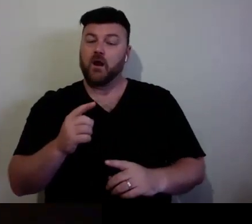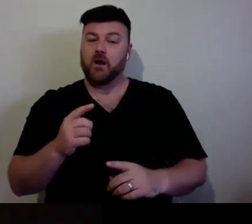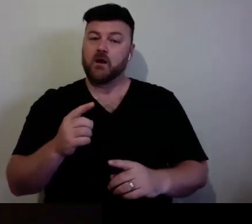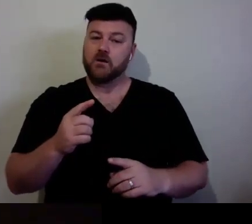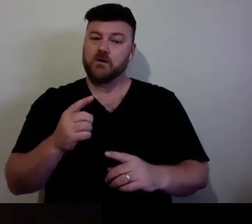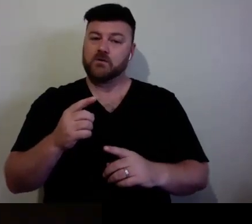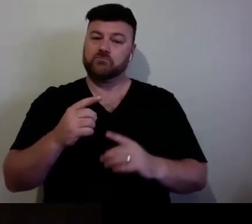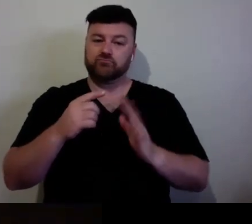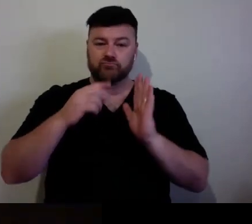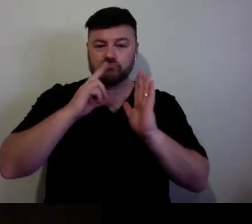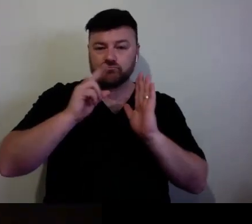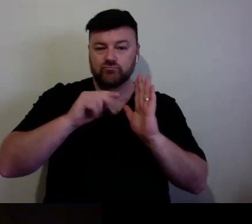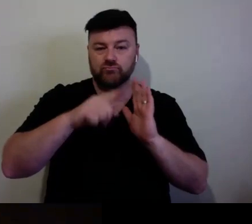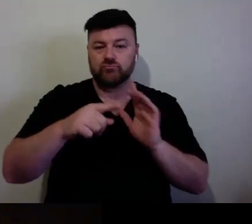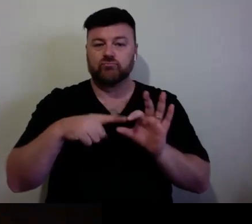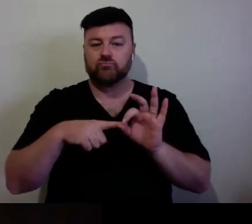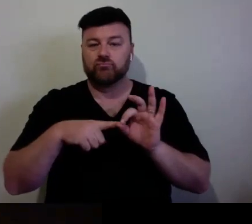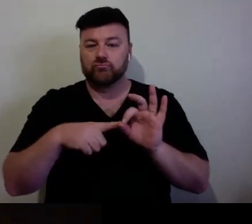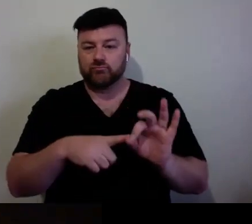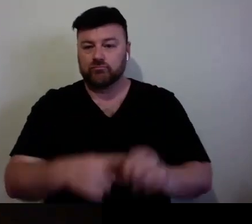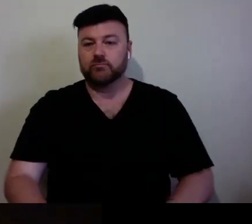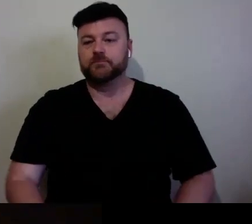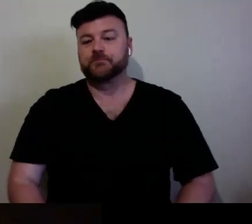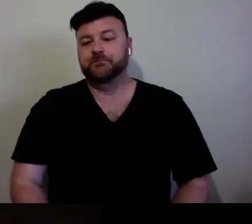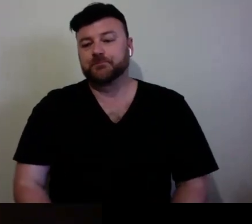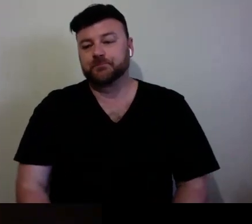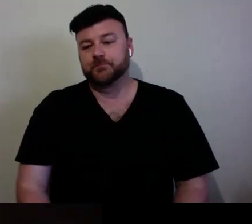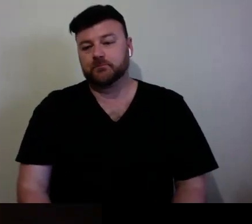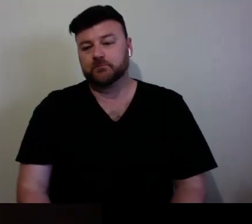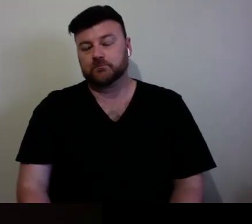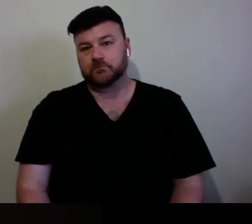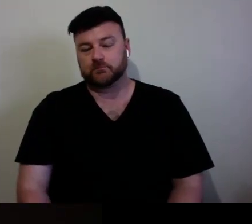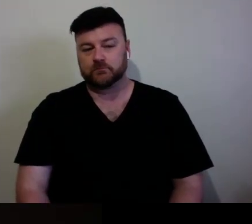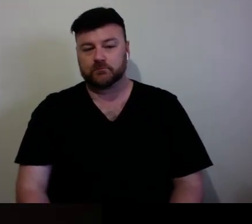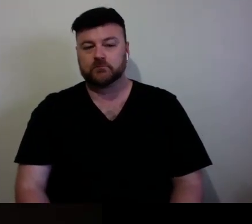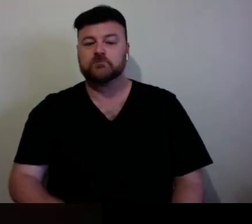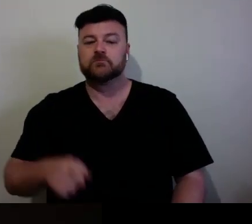So, if everybody doesn't mind, I will do so. So, Fiona has asked